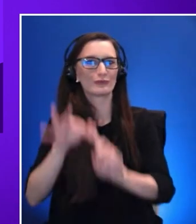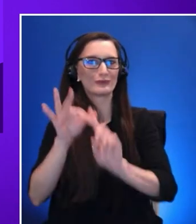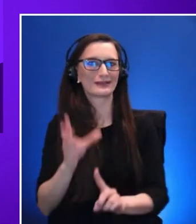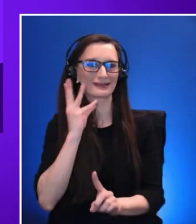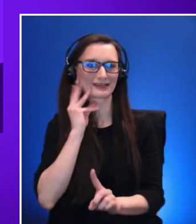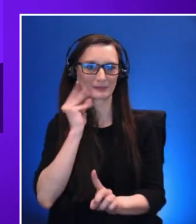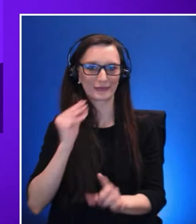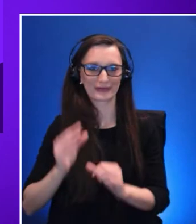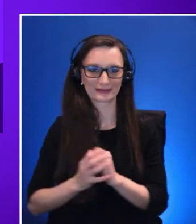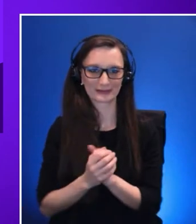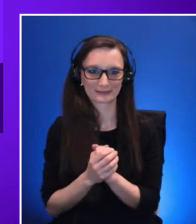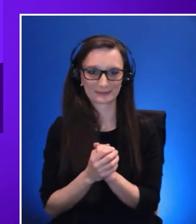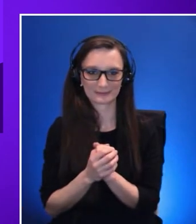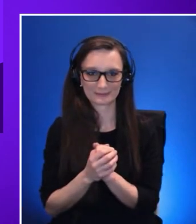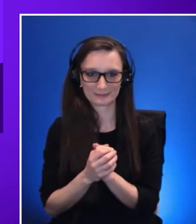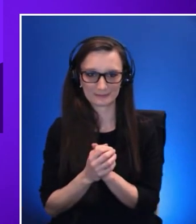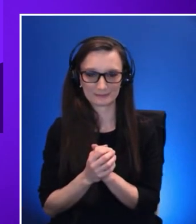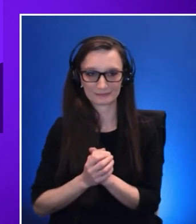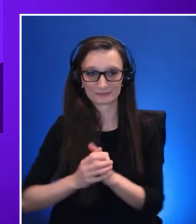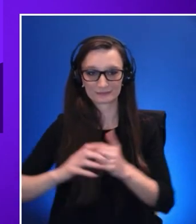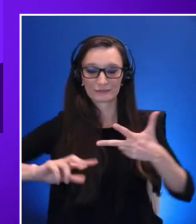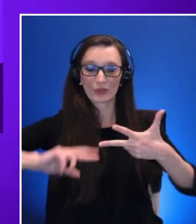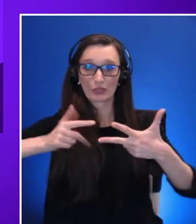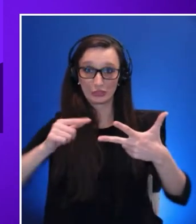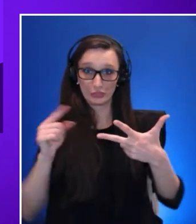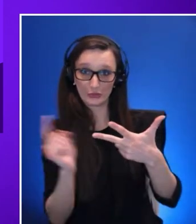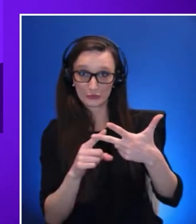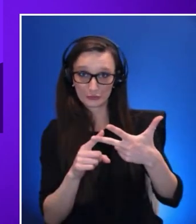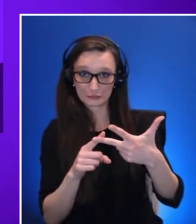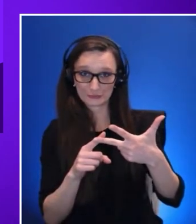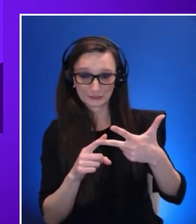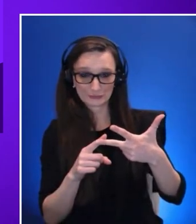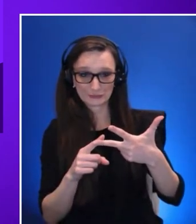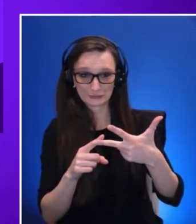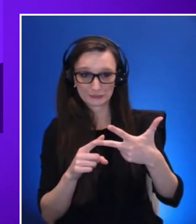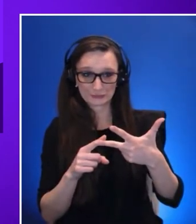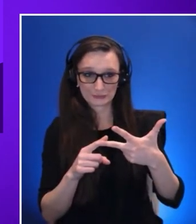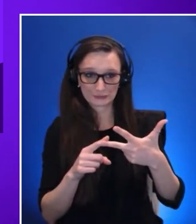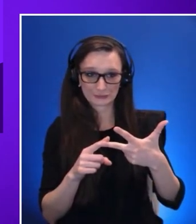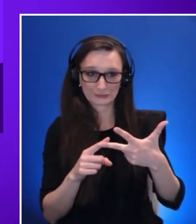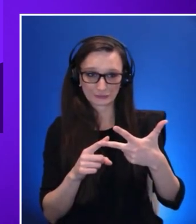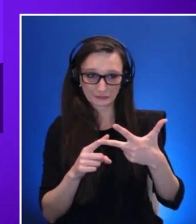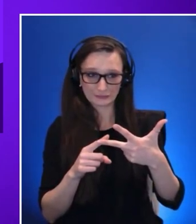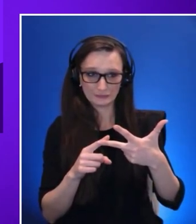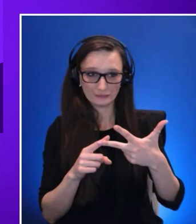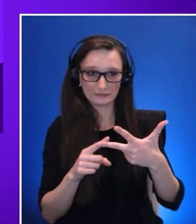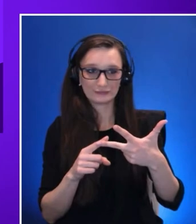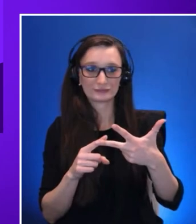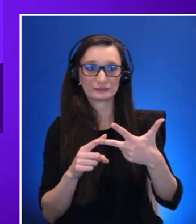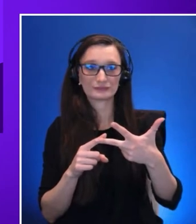Third step of the process, determine experiences as they become tangible via accessibility